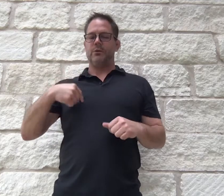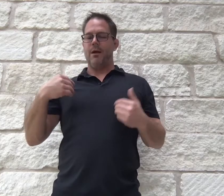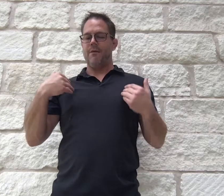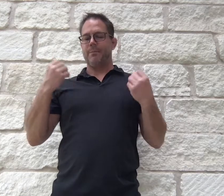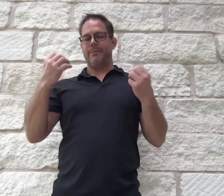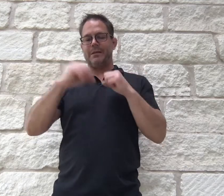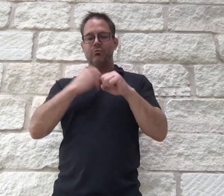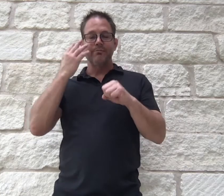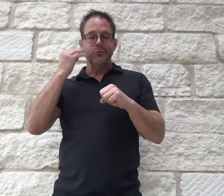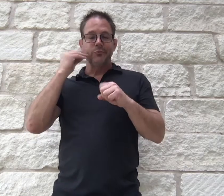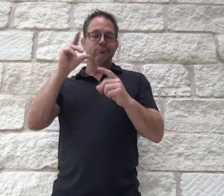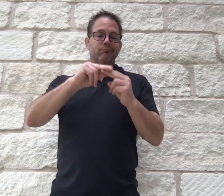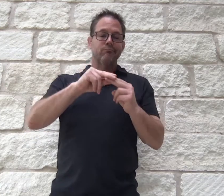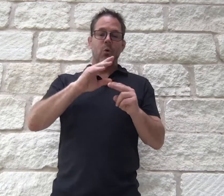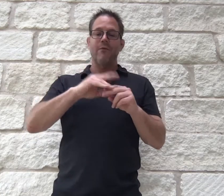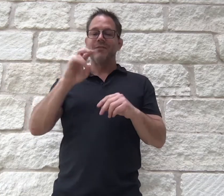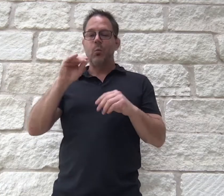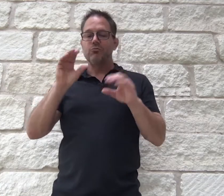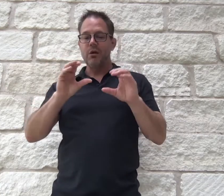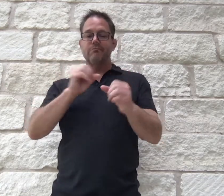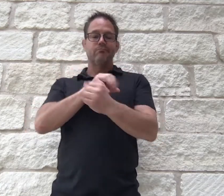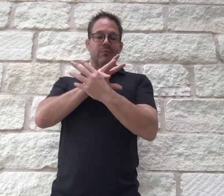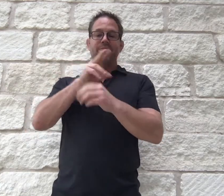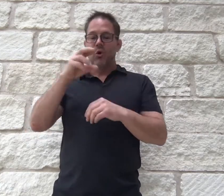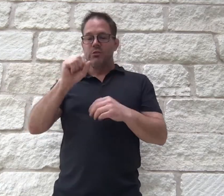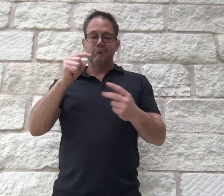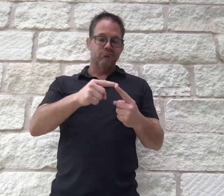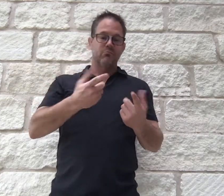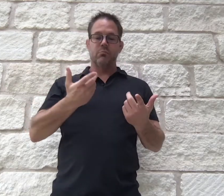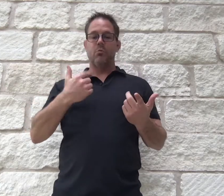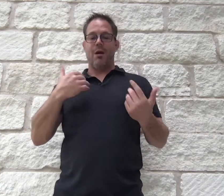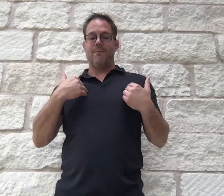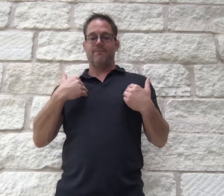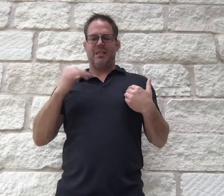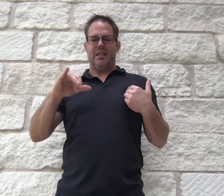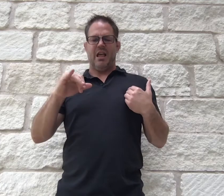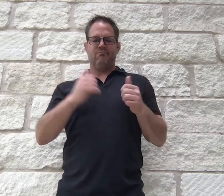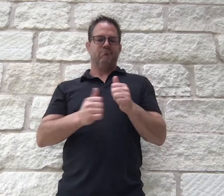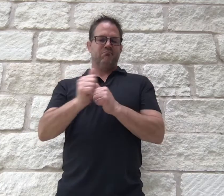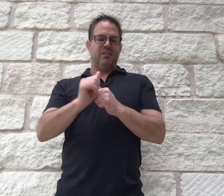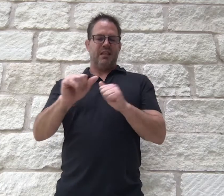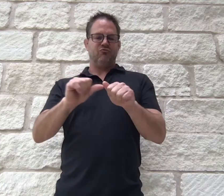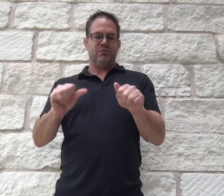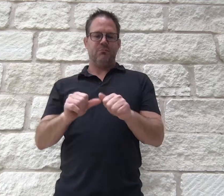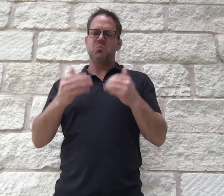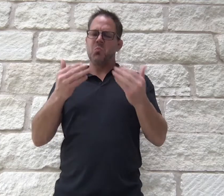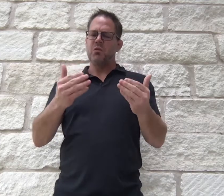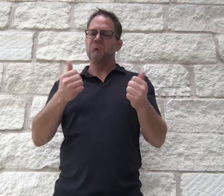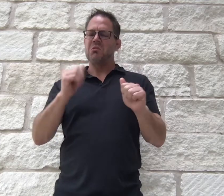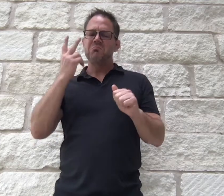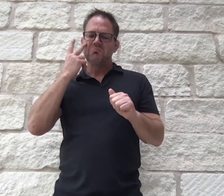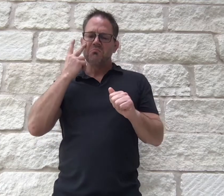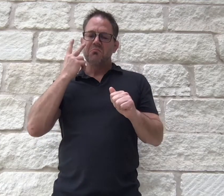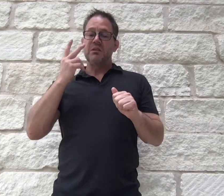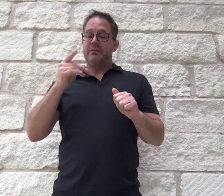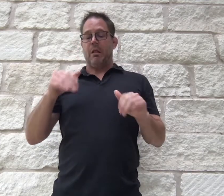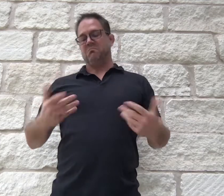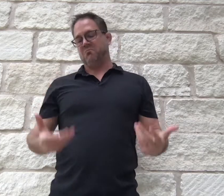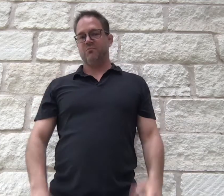Remember, we have years of experience leveraging video chat apps and video relay services, so we have an edge in the space. Go ahead give it a try if you have not done so already.